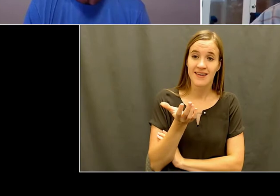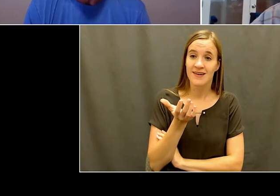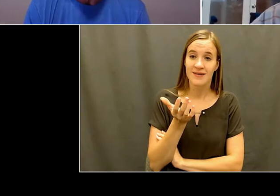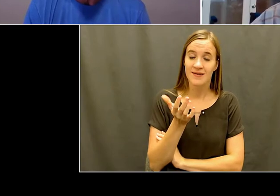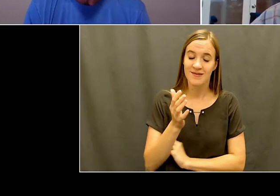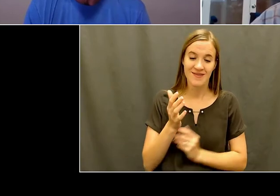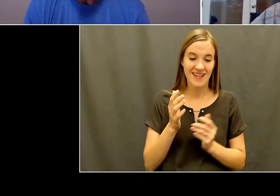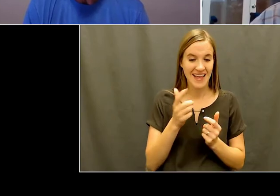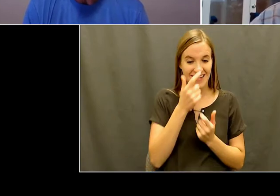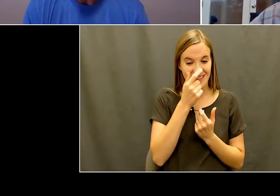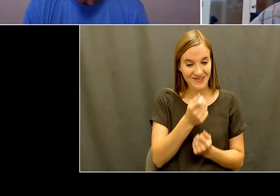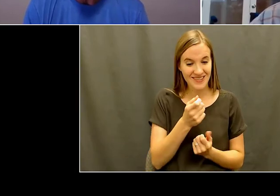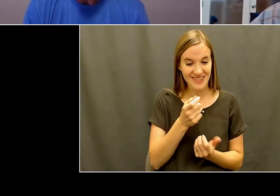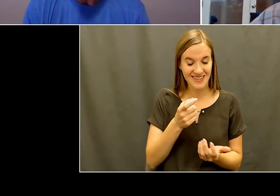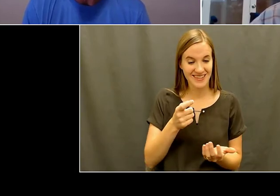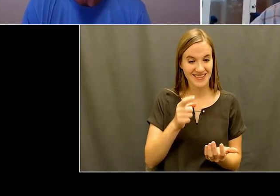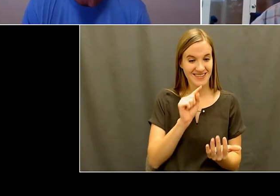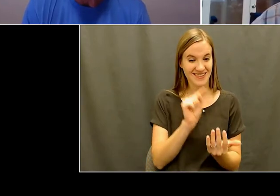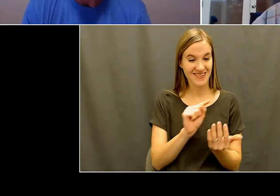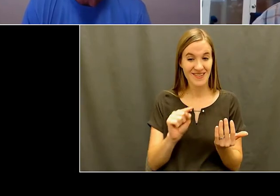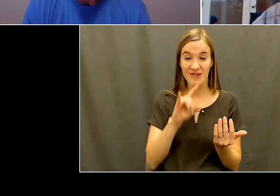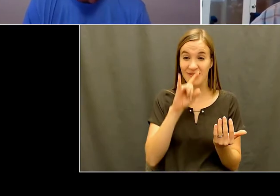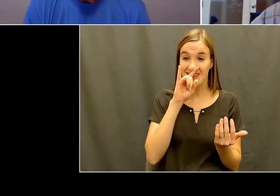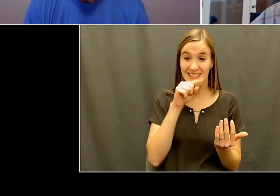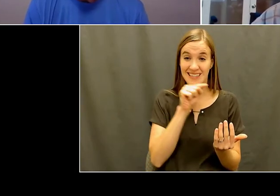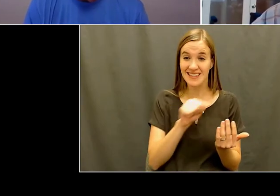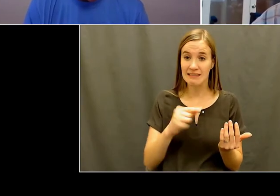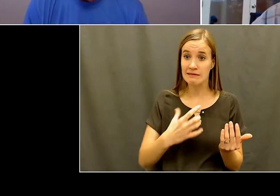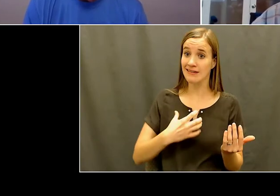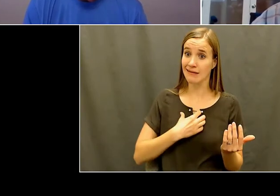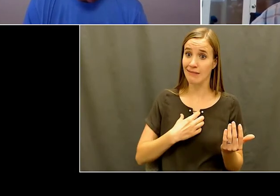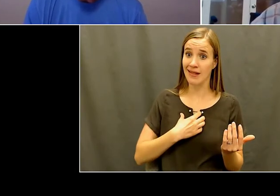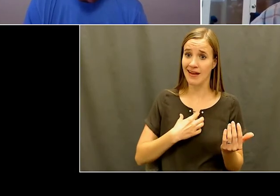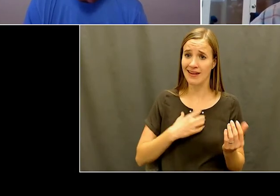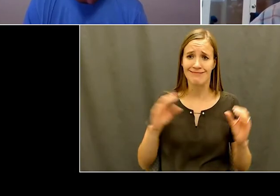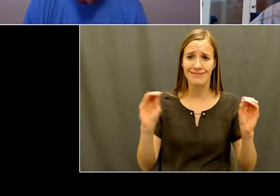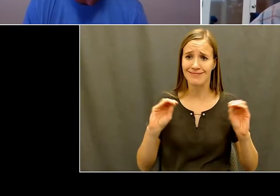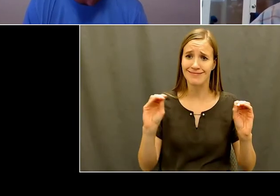issues of I'm tired. Or I you know, I can't do that because